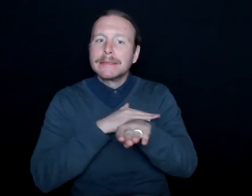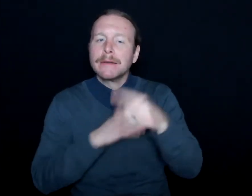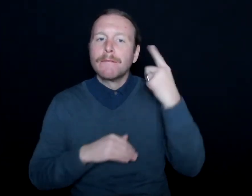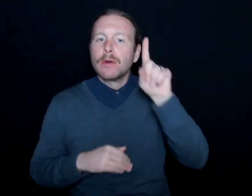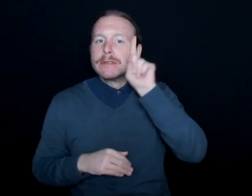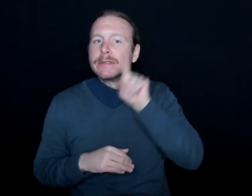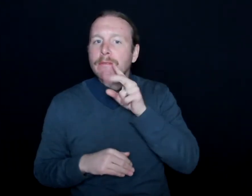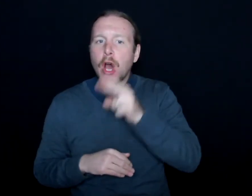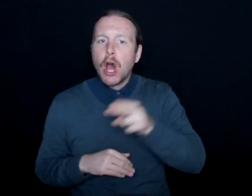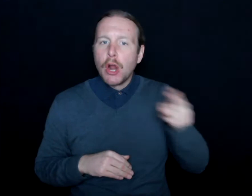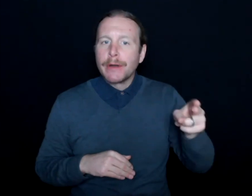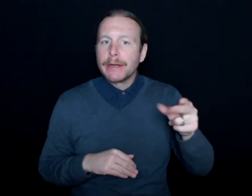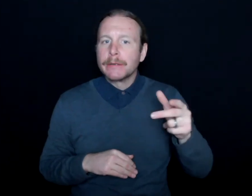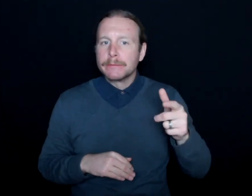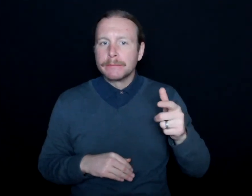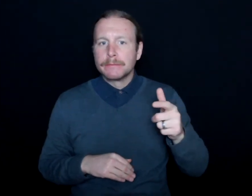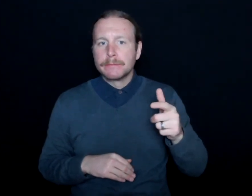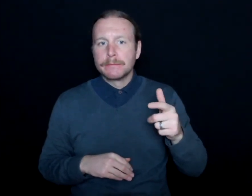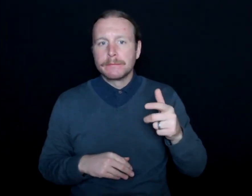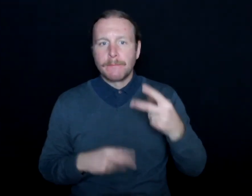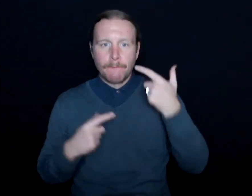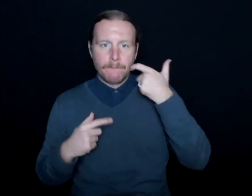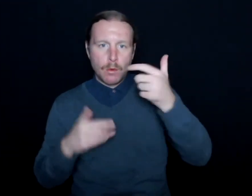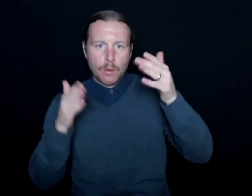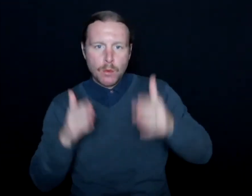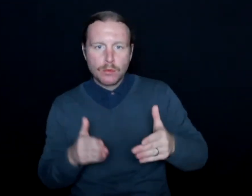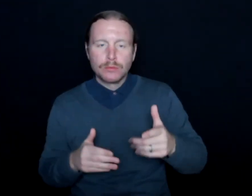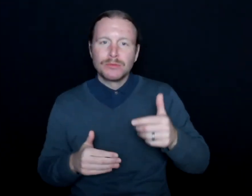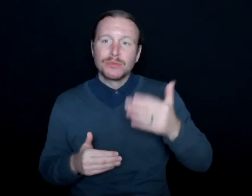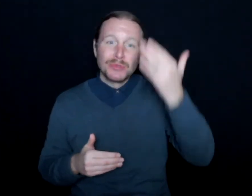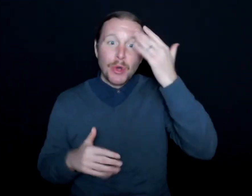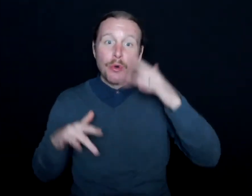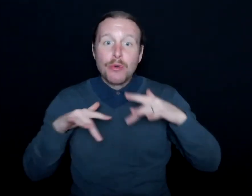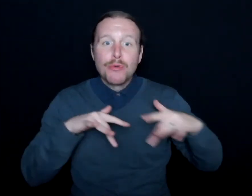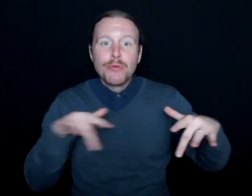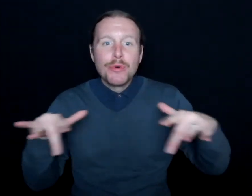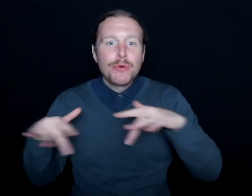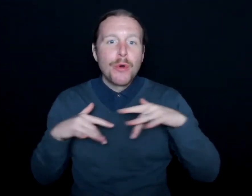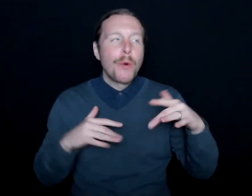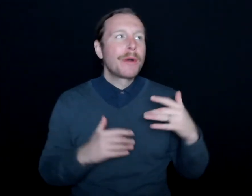I'm specifically thinking in recorded or sports